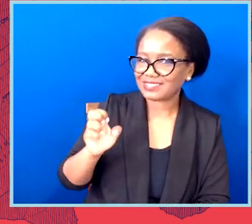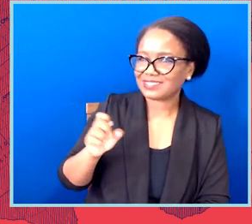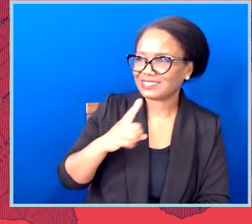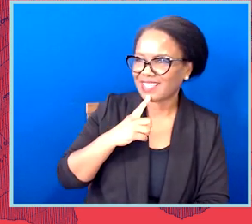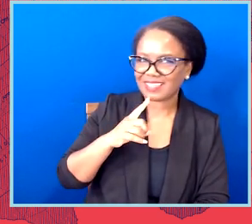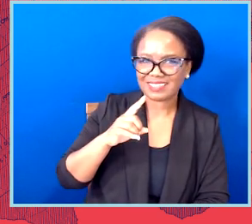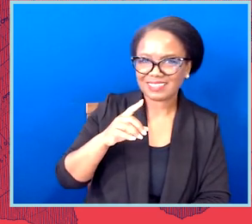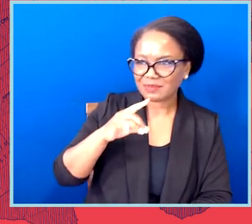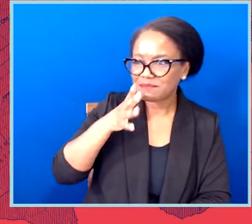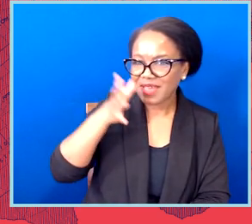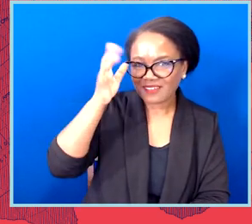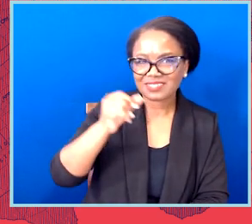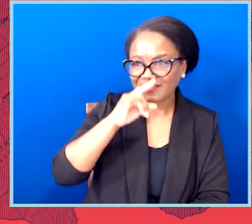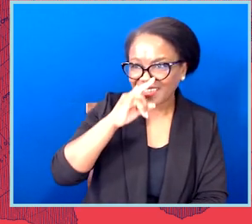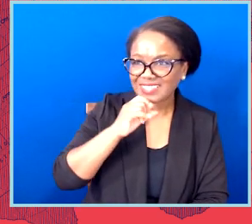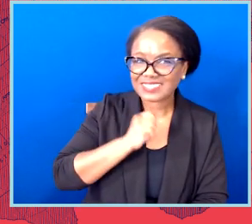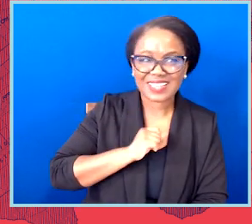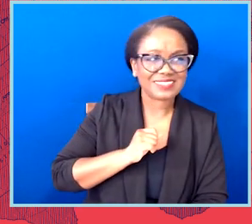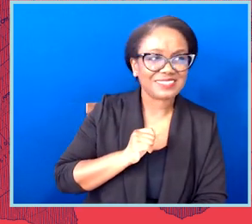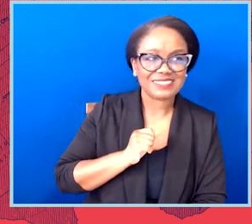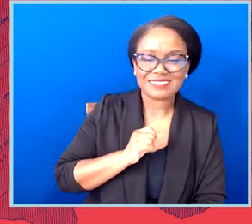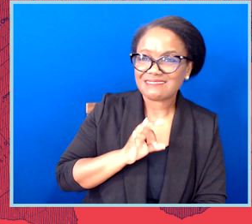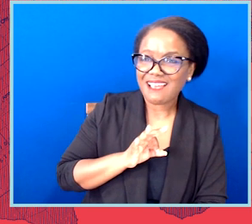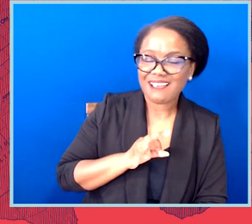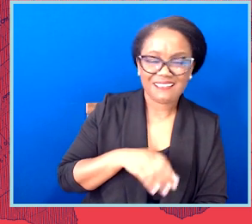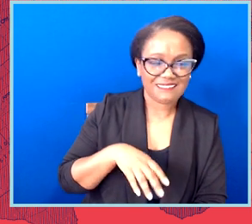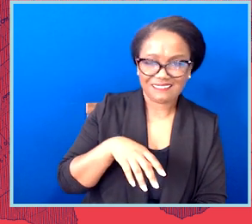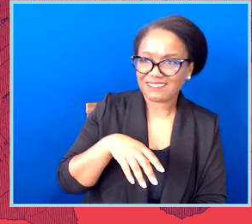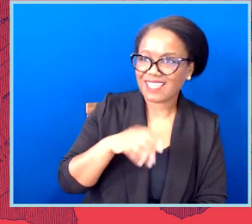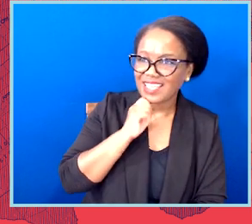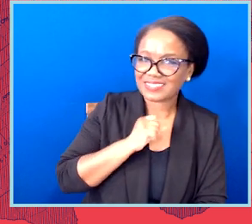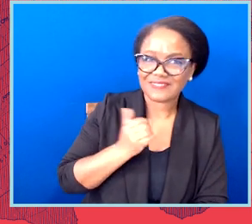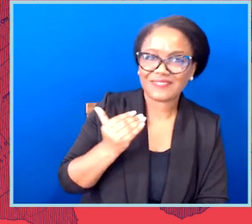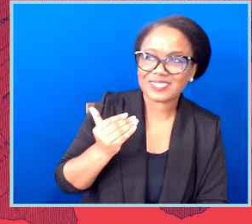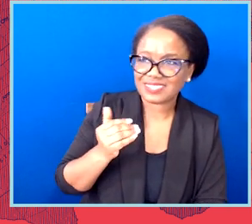And so this clip, this is from a young trans man, Eli, in Texas.